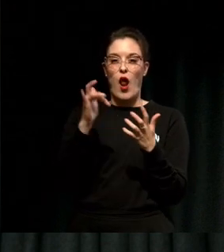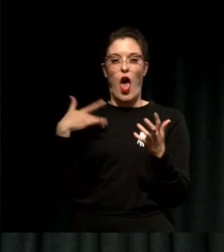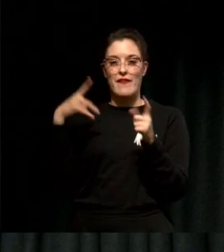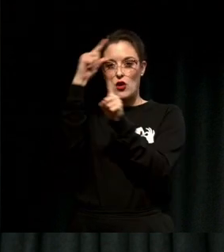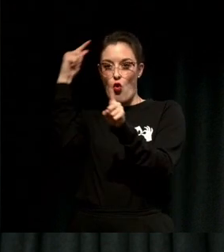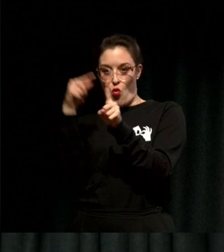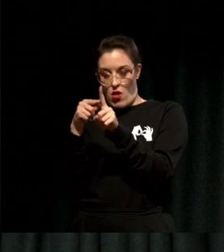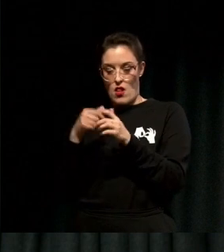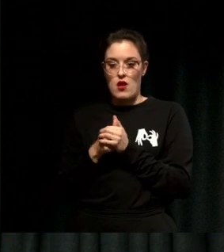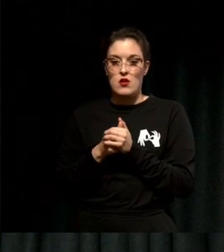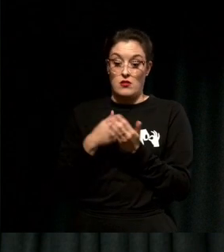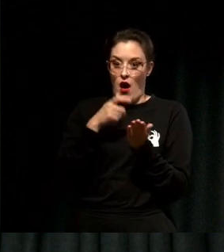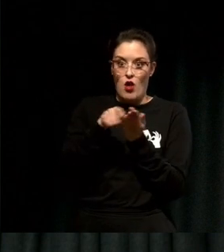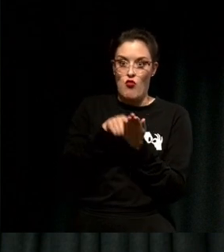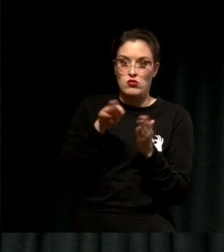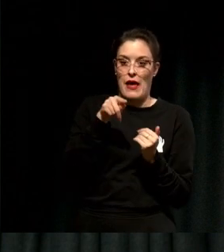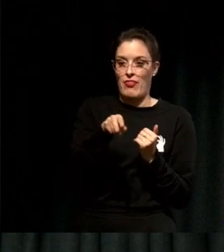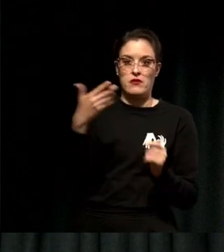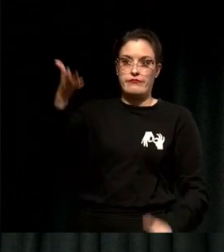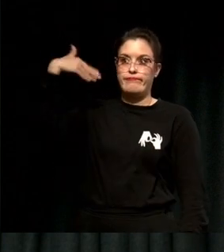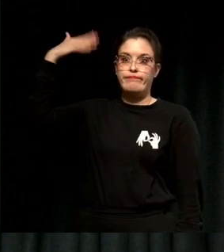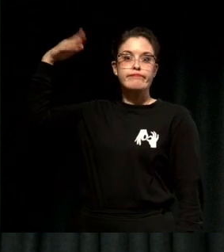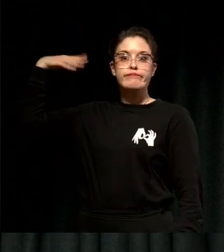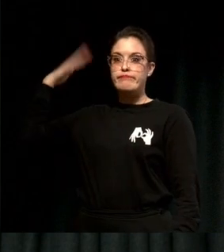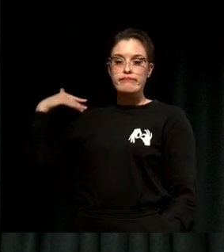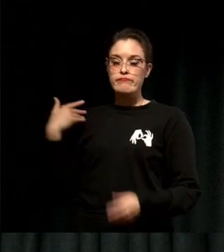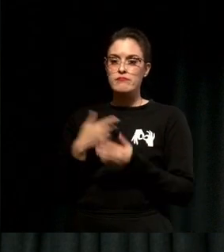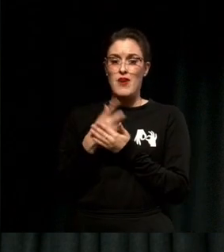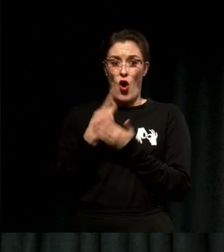took me years to bring to life, only came to life because of the opportunities that